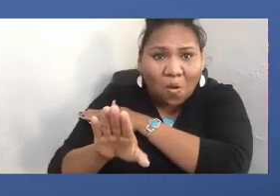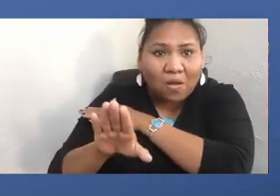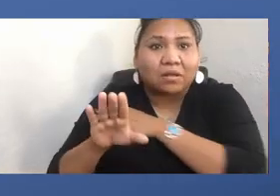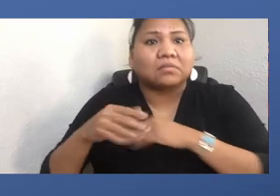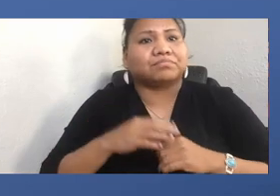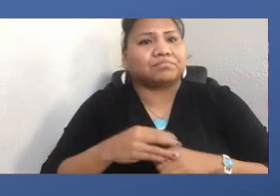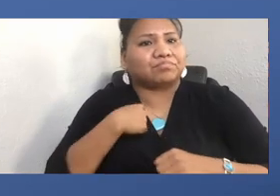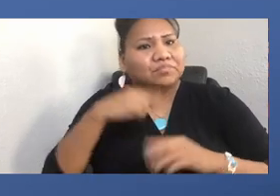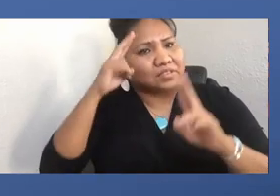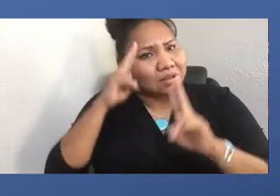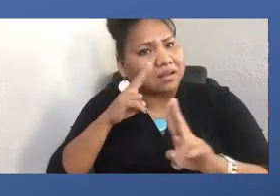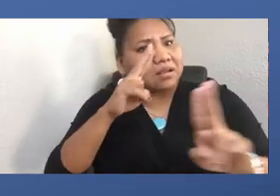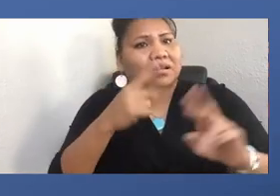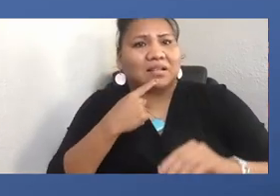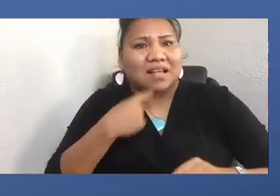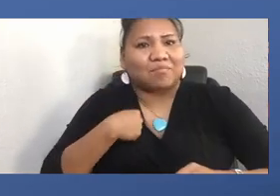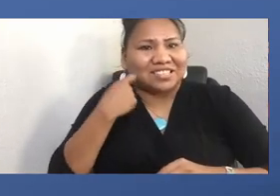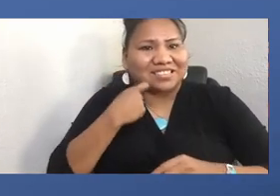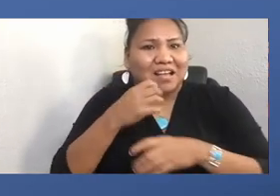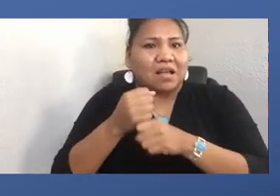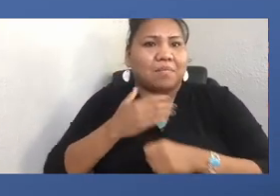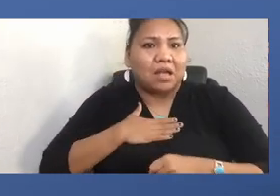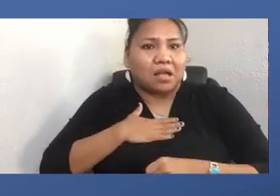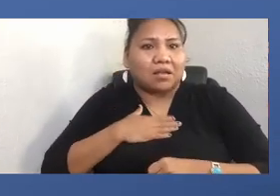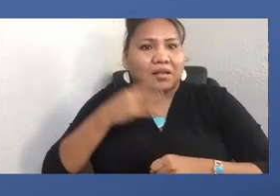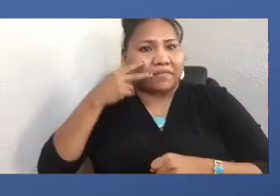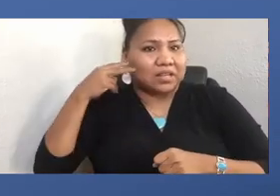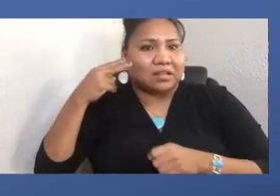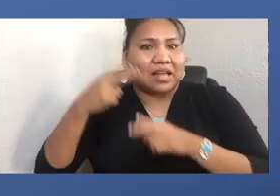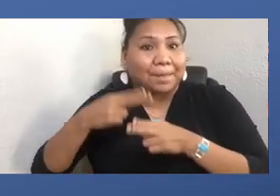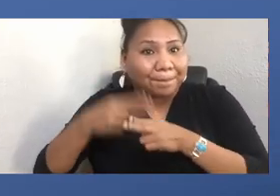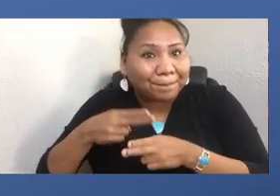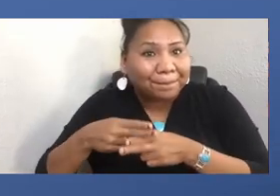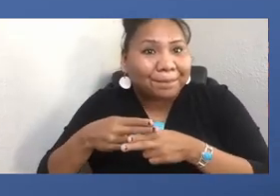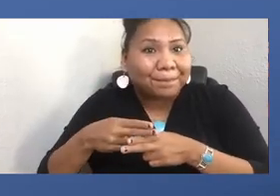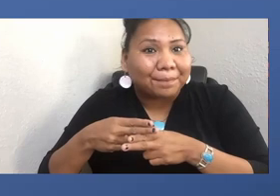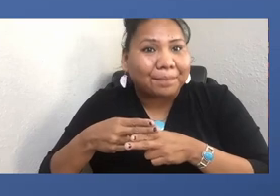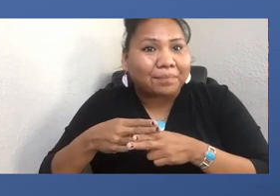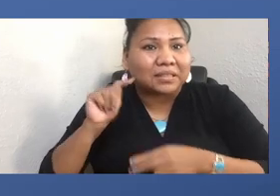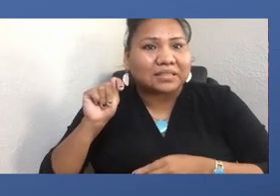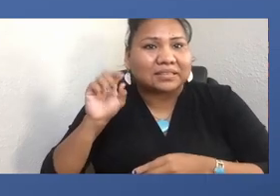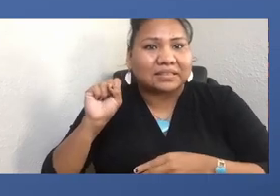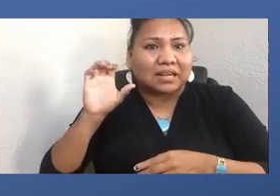I just got my Indian name last week at .. It's a name that I share with my mom here, in this photo.